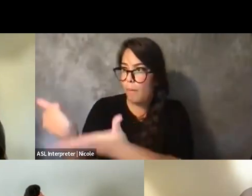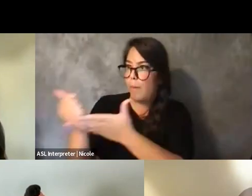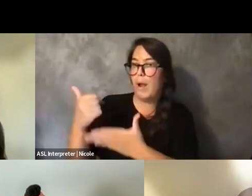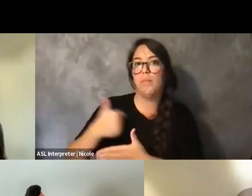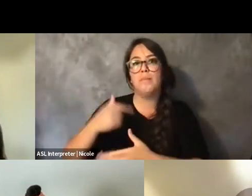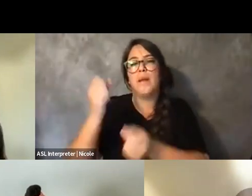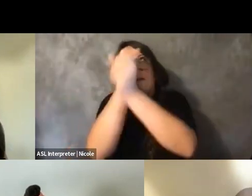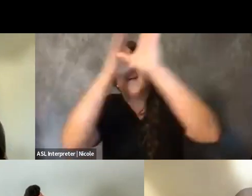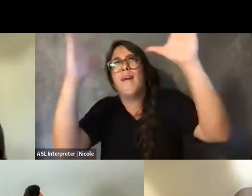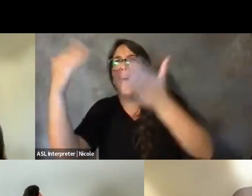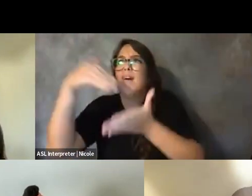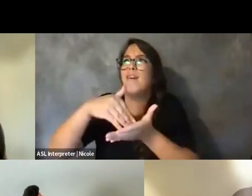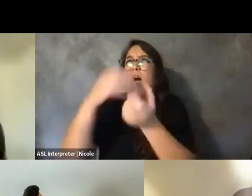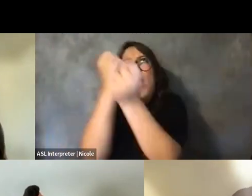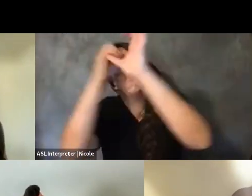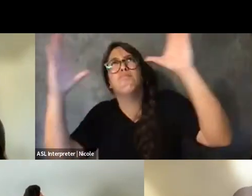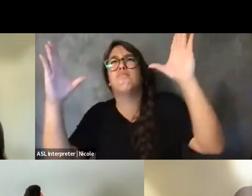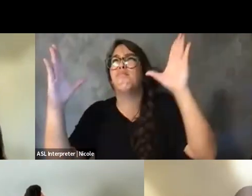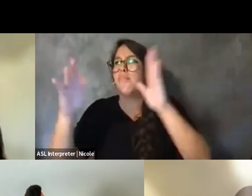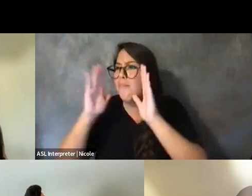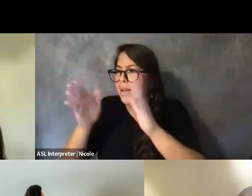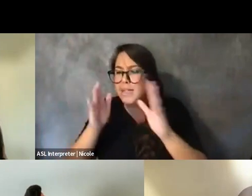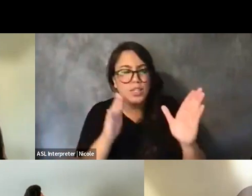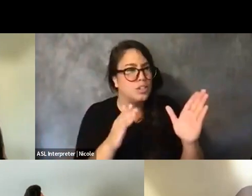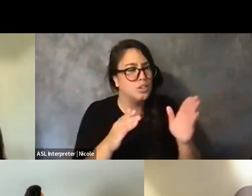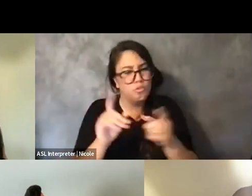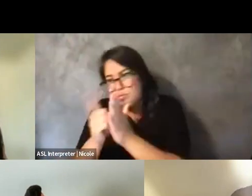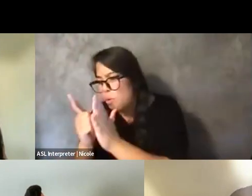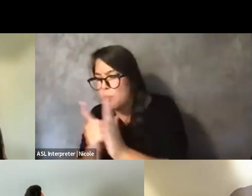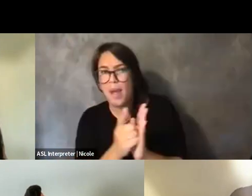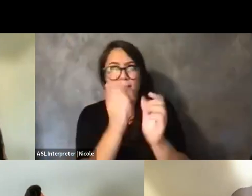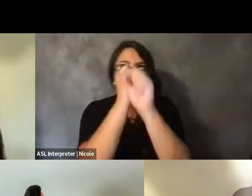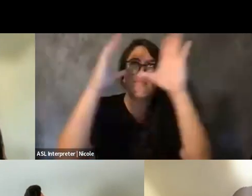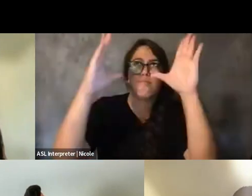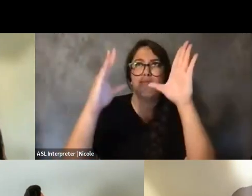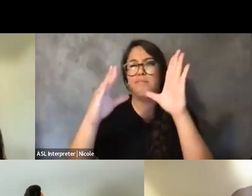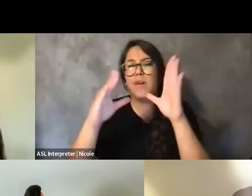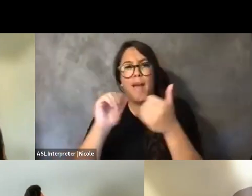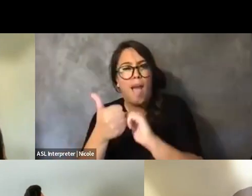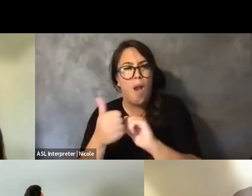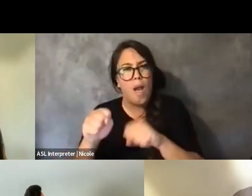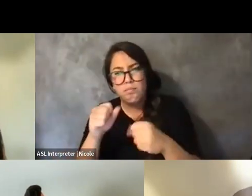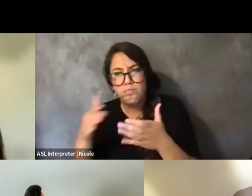or pay attention to the moments where that was already present from my past, where I didn't even have the analysis or I didn't have the --